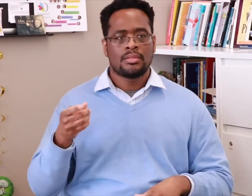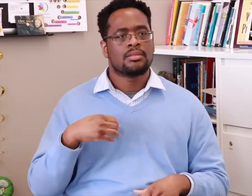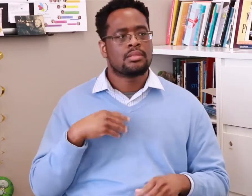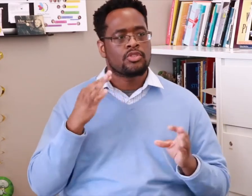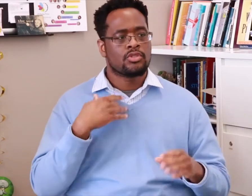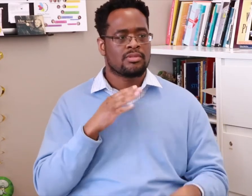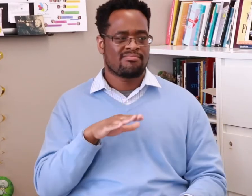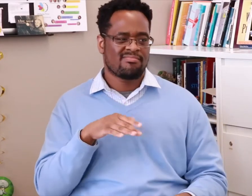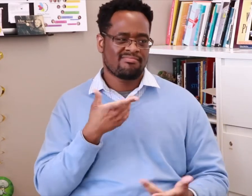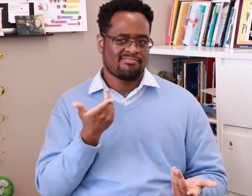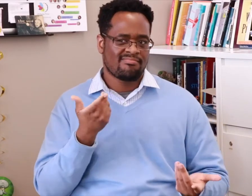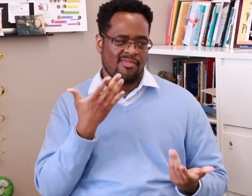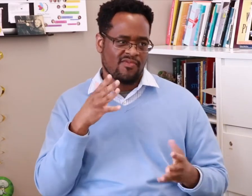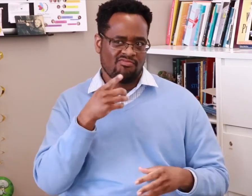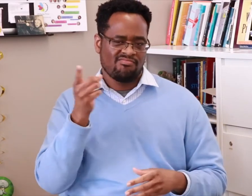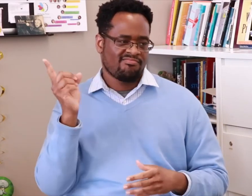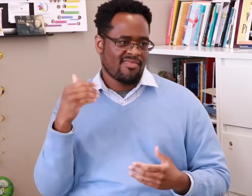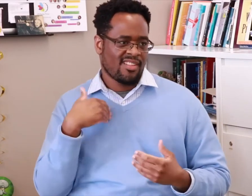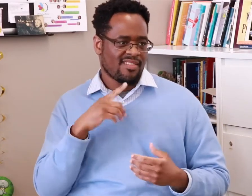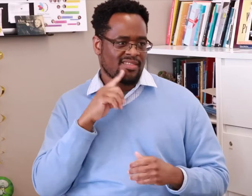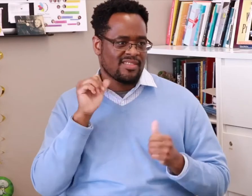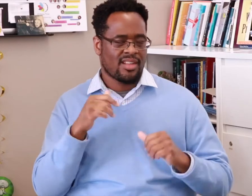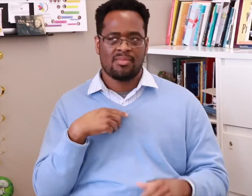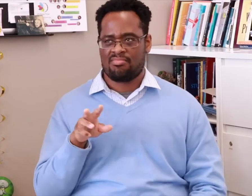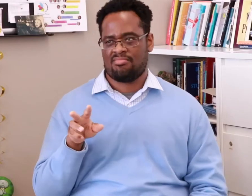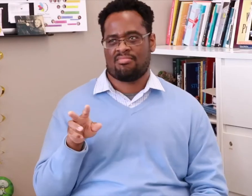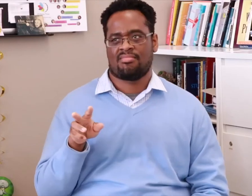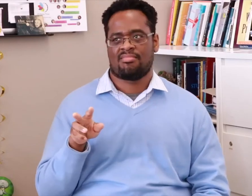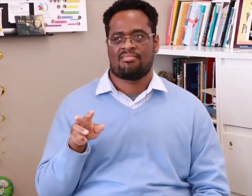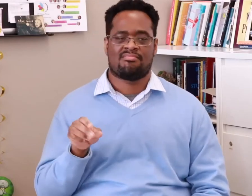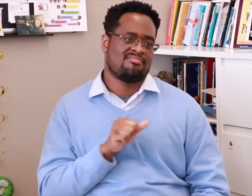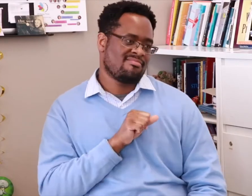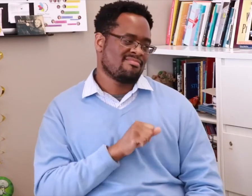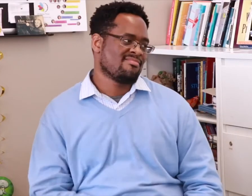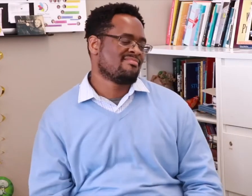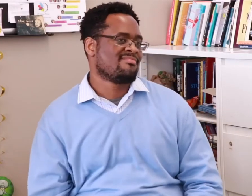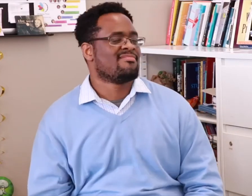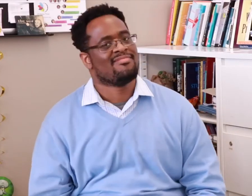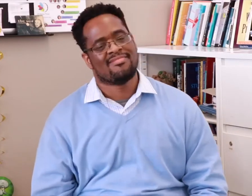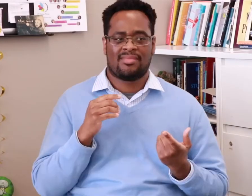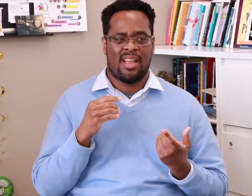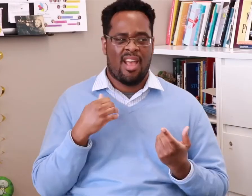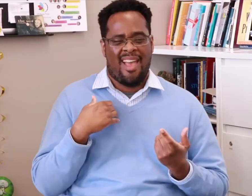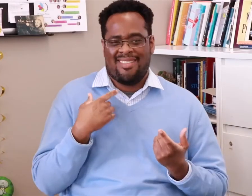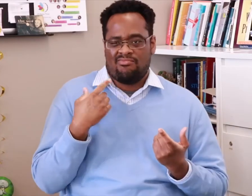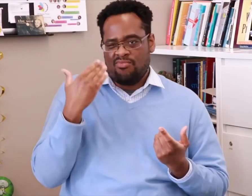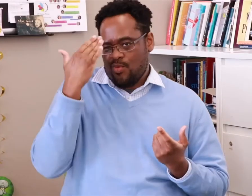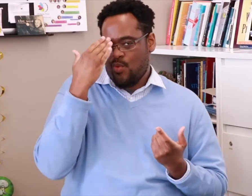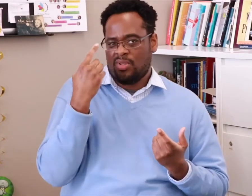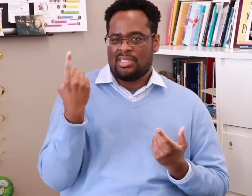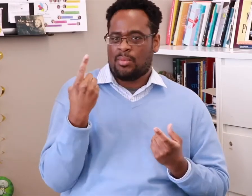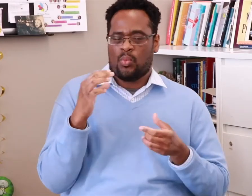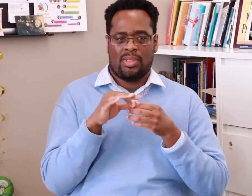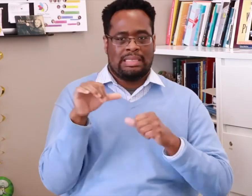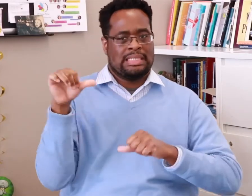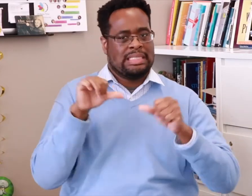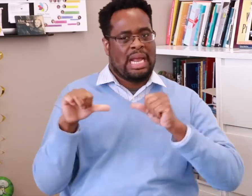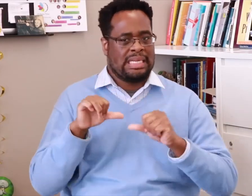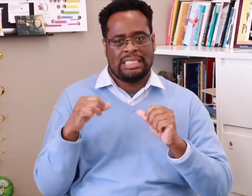They told me there were many Deaf scientists out there already… dang. I knew I wanted to do something related to science,